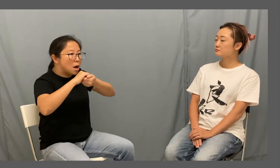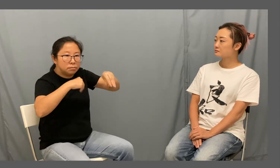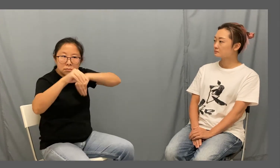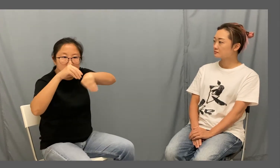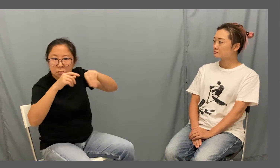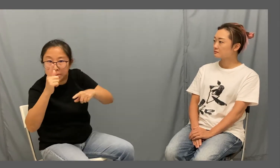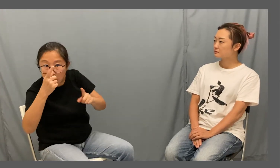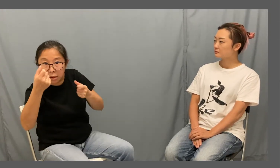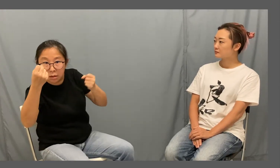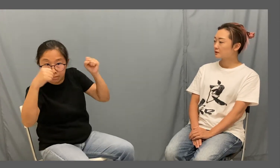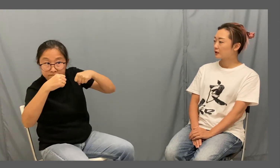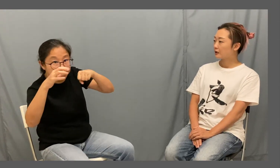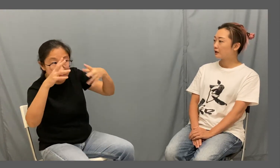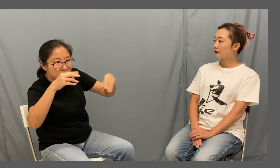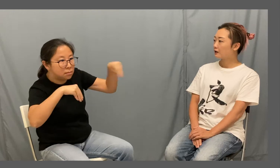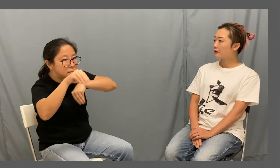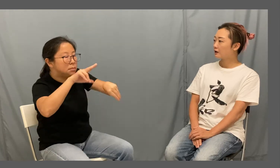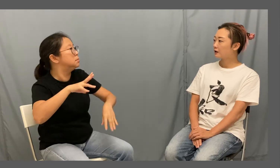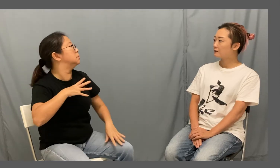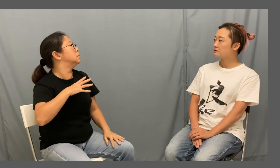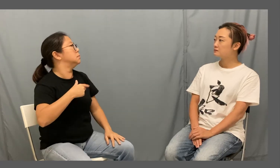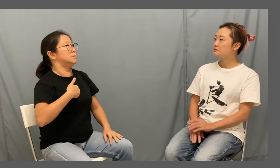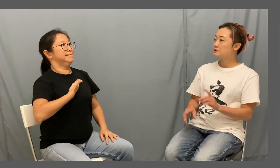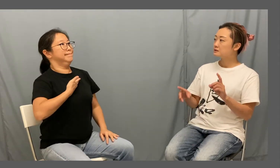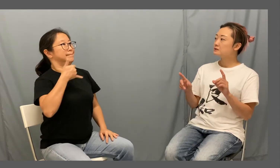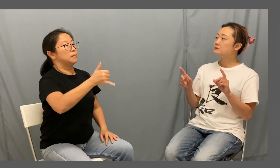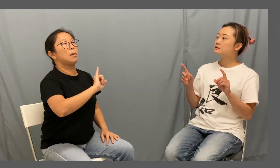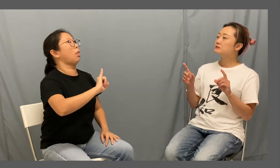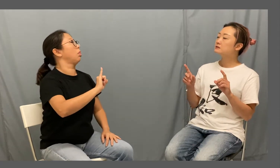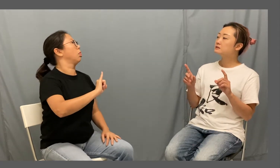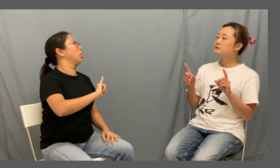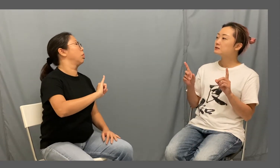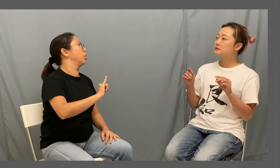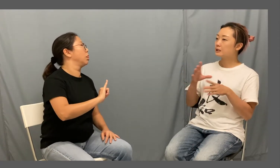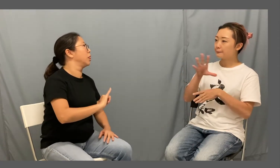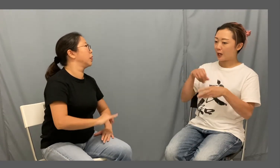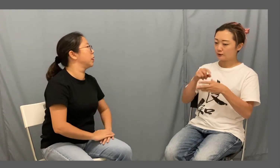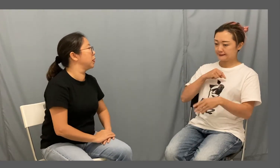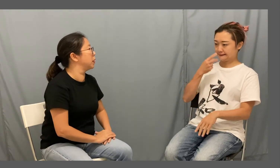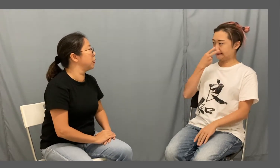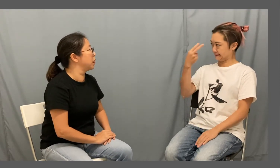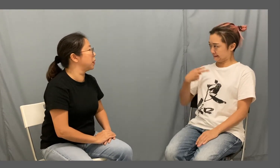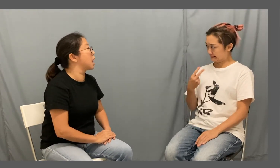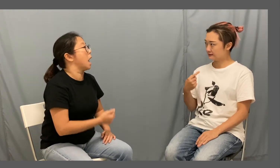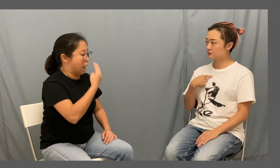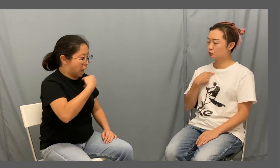Rearrangements are made accordingly Don't do something you can't Cat: We have to evaluate oneself